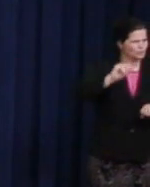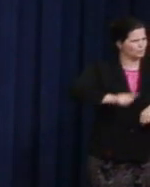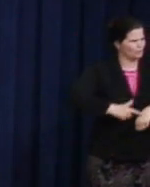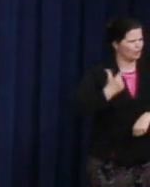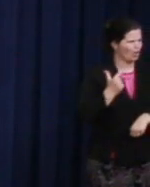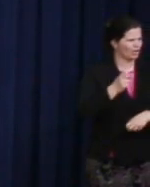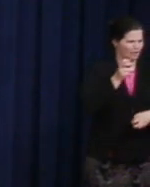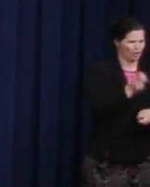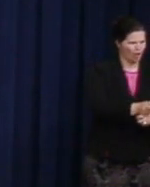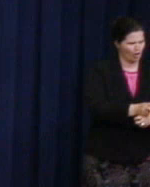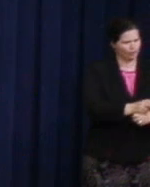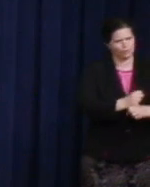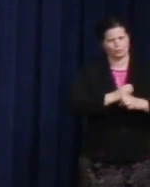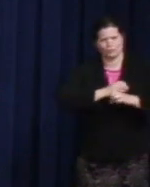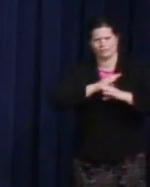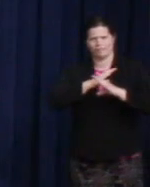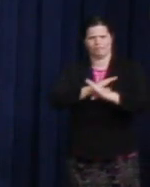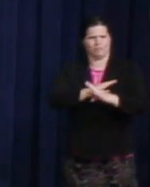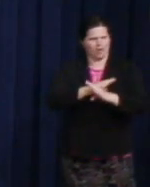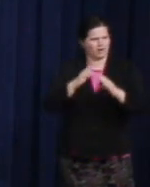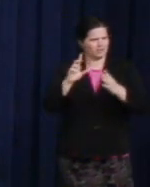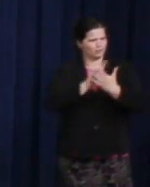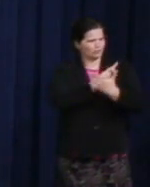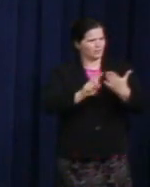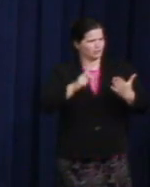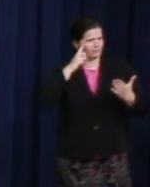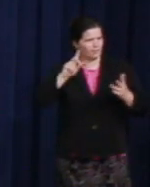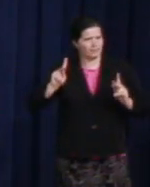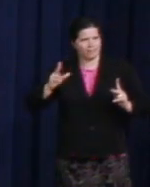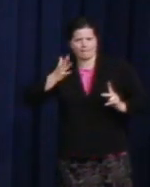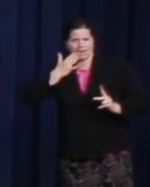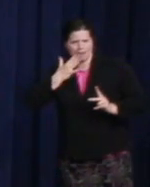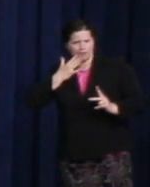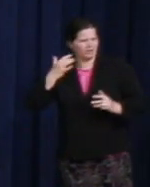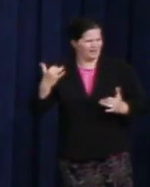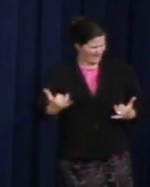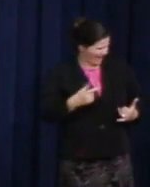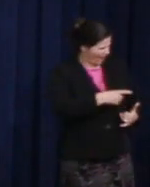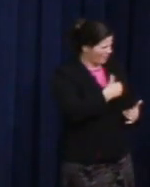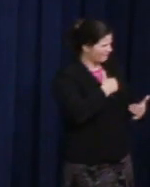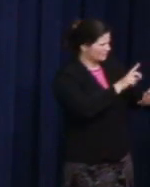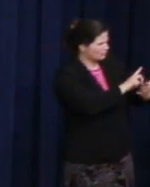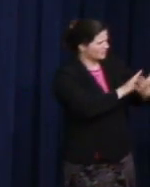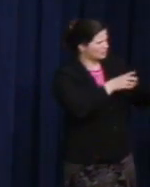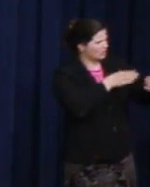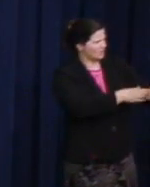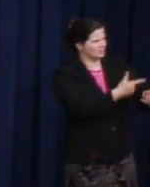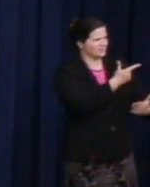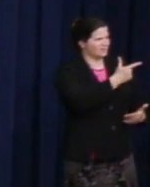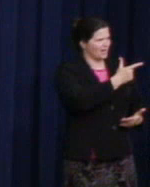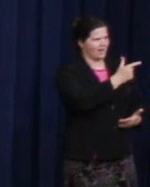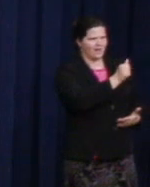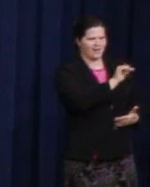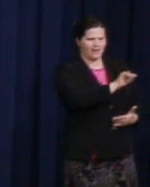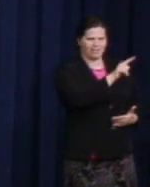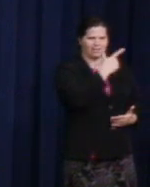to not stand up against discrimination against our gay and lesbian brothers and sisters." So, ladies and gentleman, please join me in welcoming to the podium Congressman John Lewis.